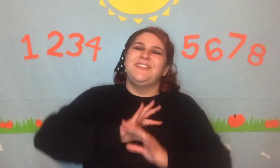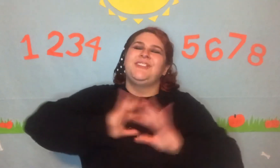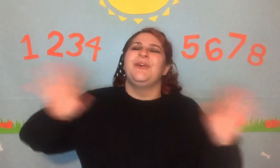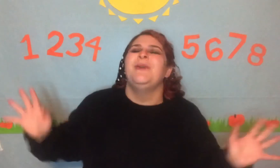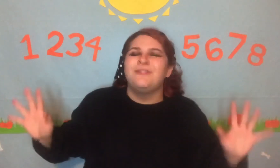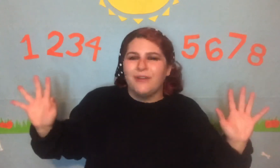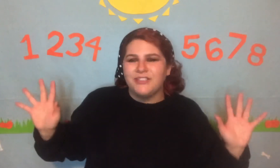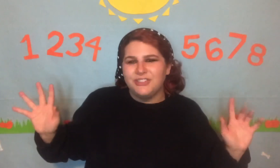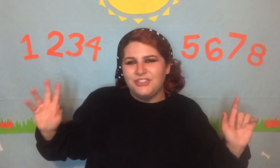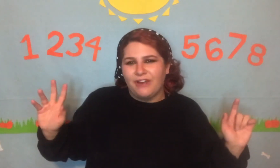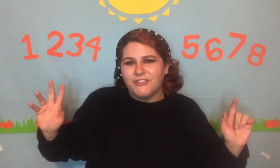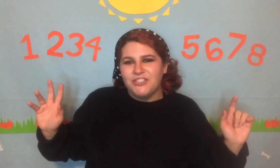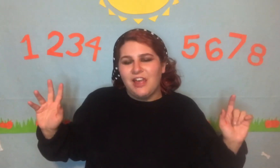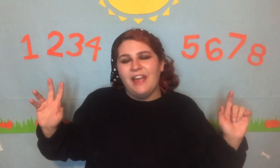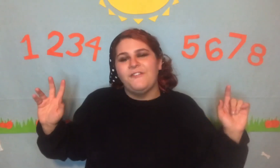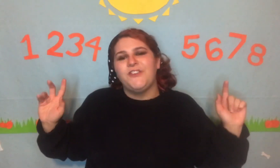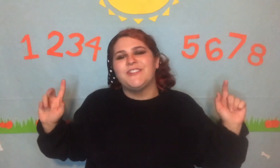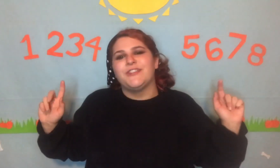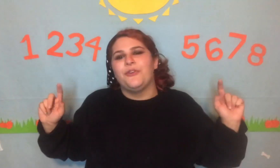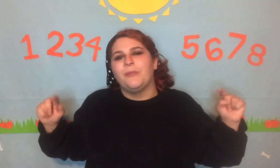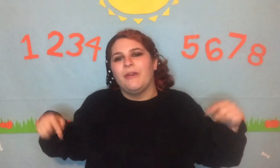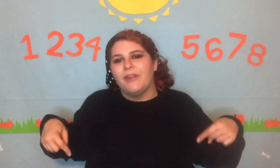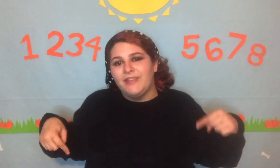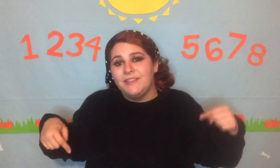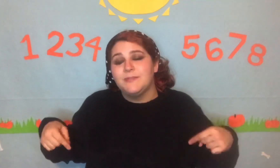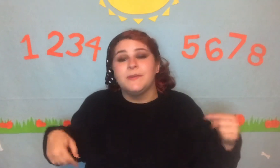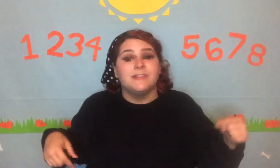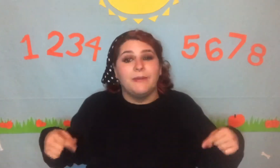so much for watching Shot for Shot! If you disagree with my rankings. please let me know